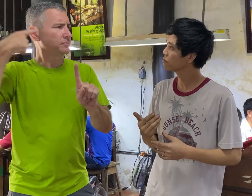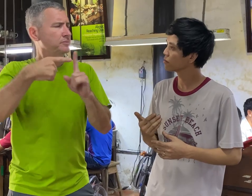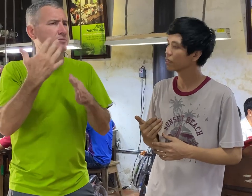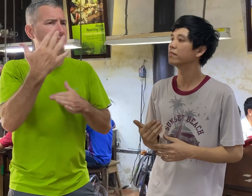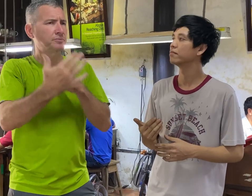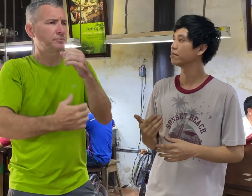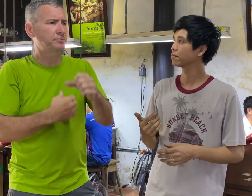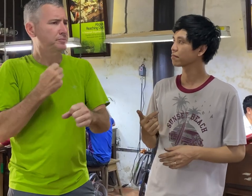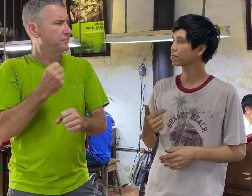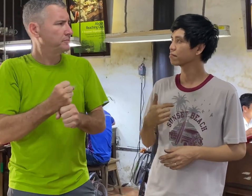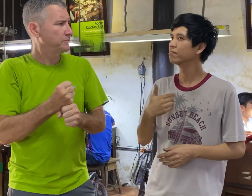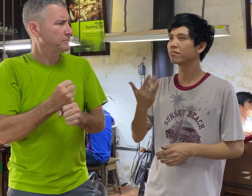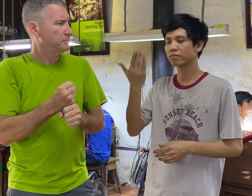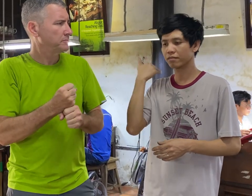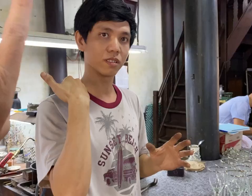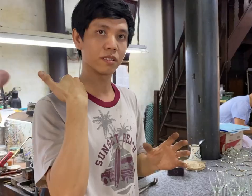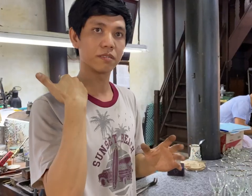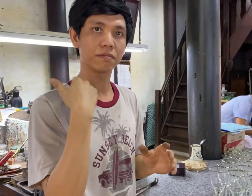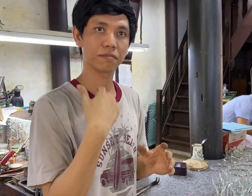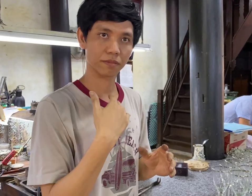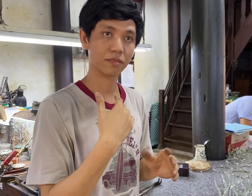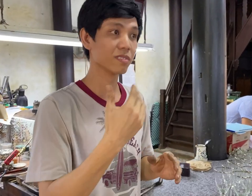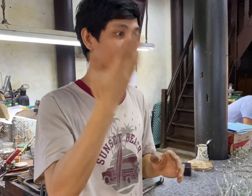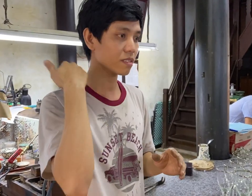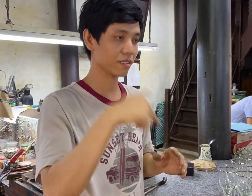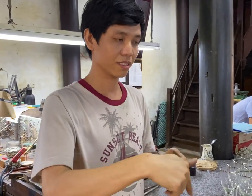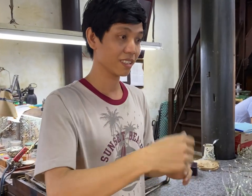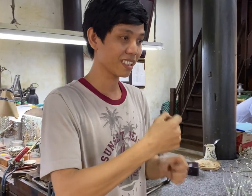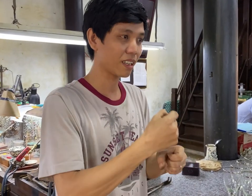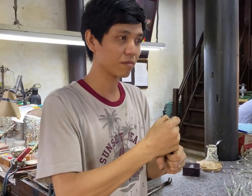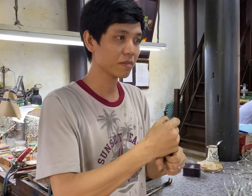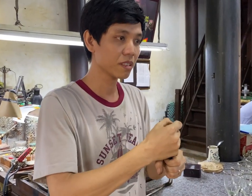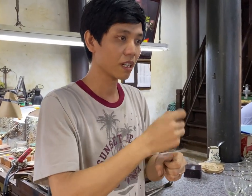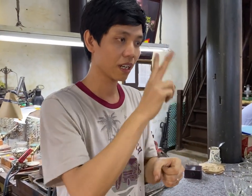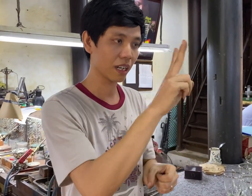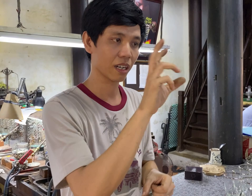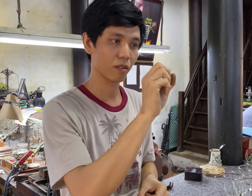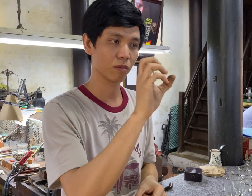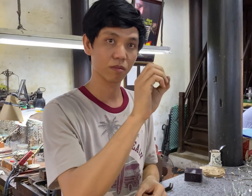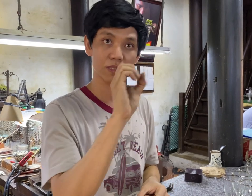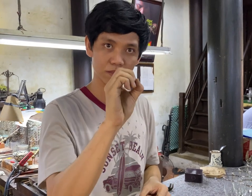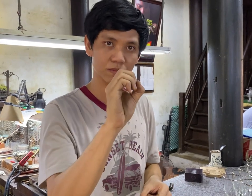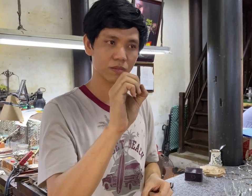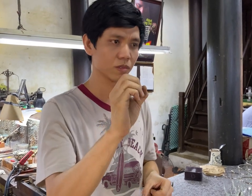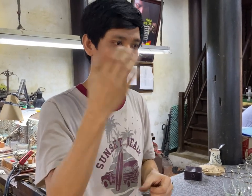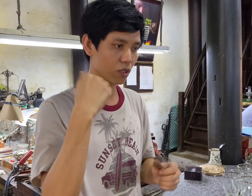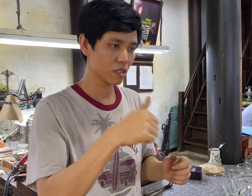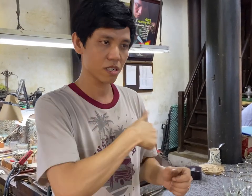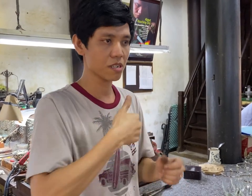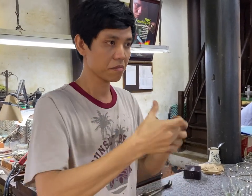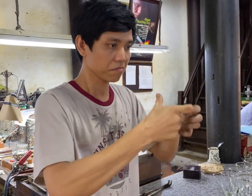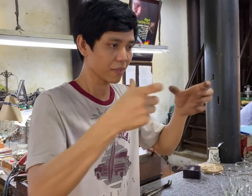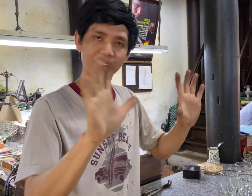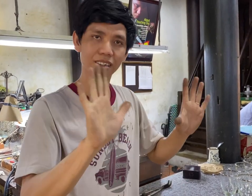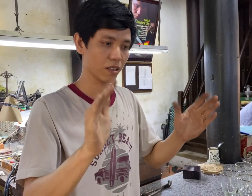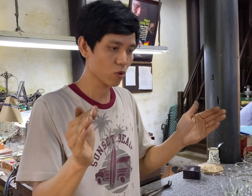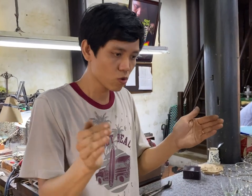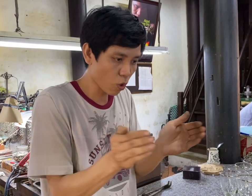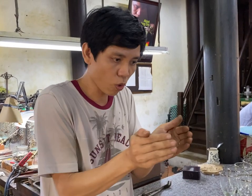How many years did you all start? We started in 2000. It was a small shop.